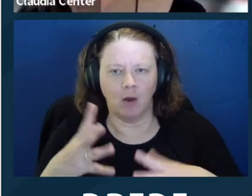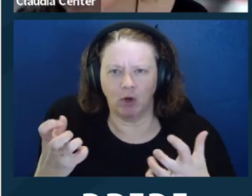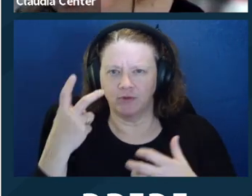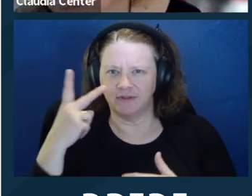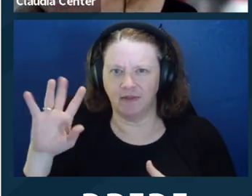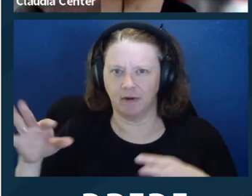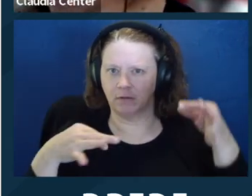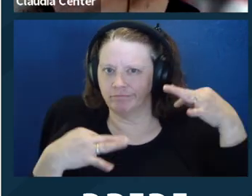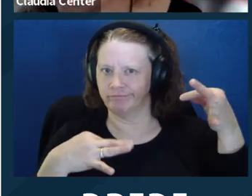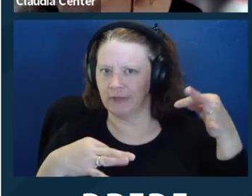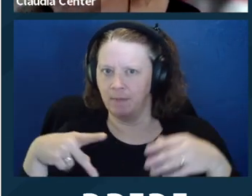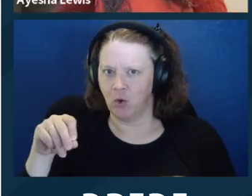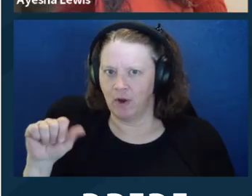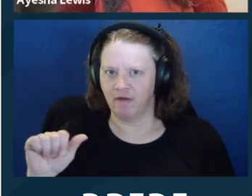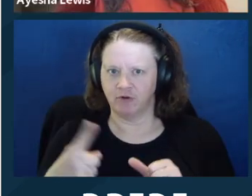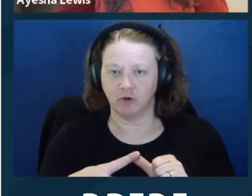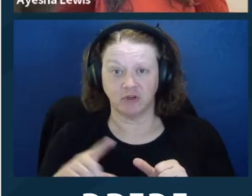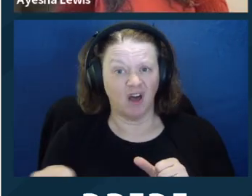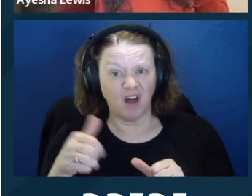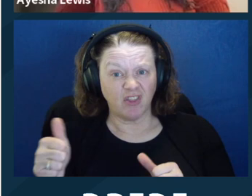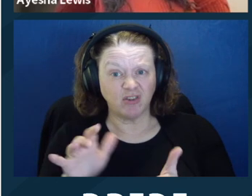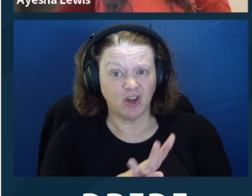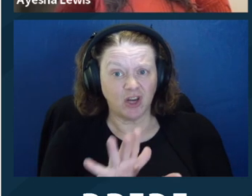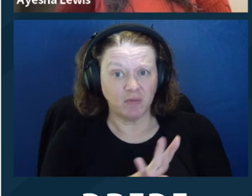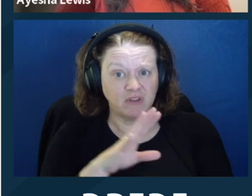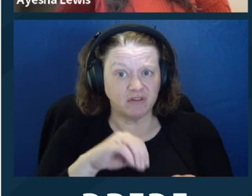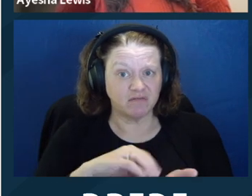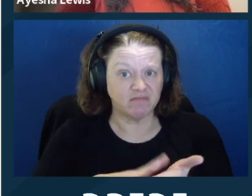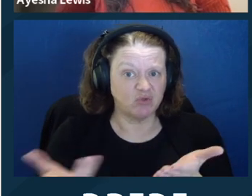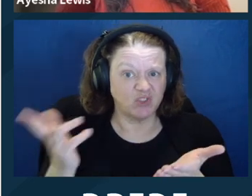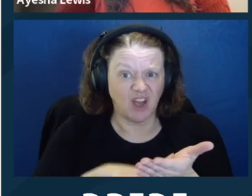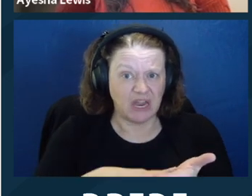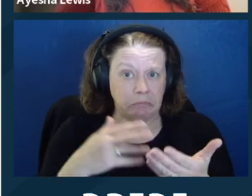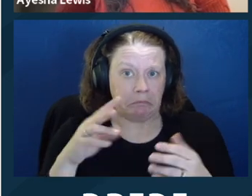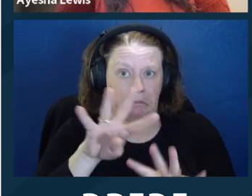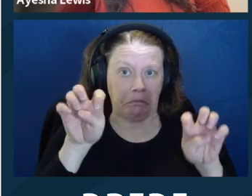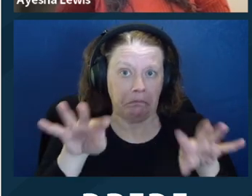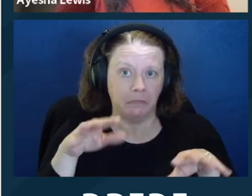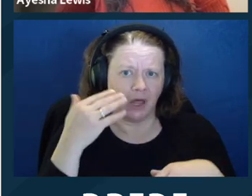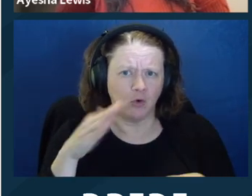I mean, I think it would be part of the retainer agreement. You would